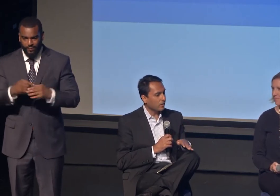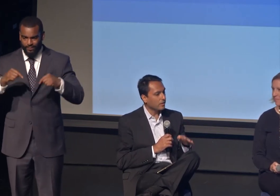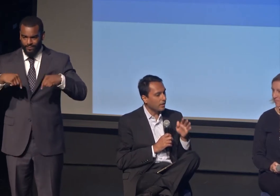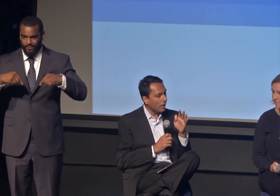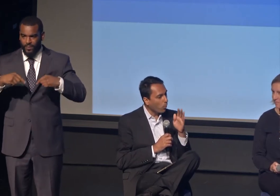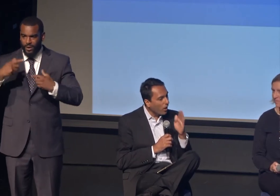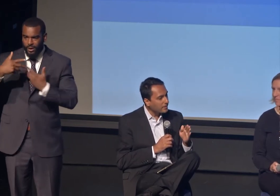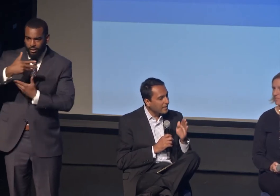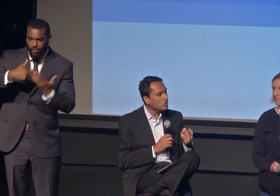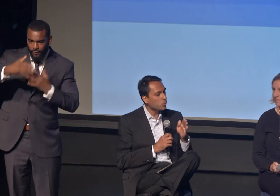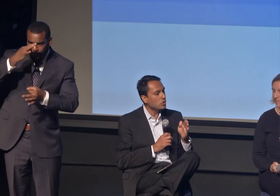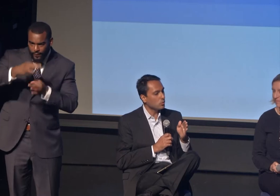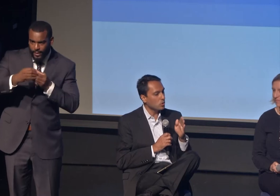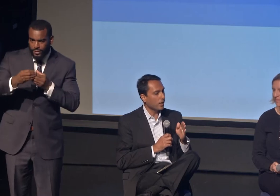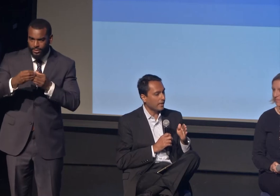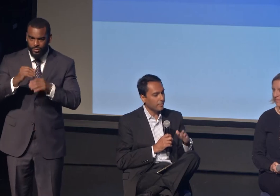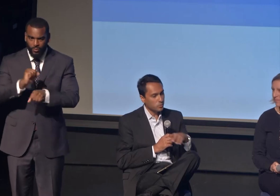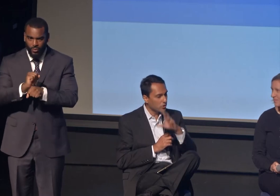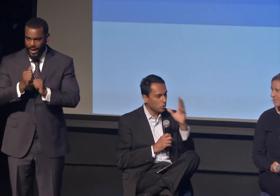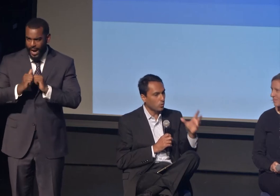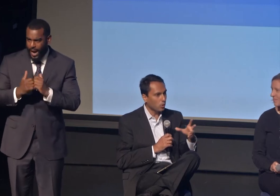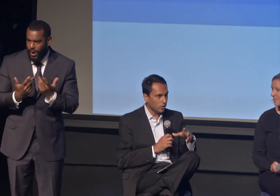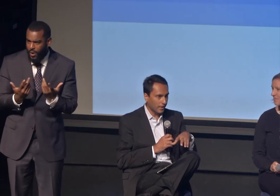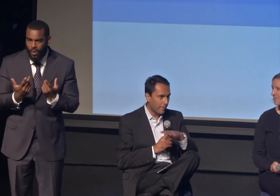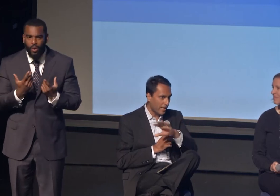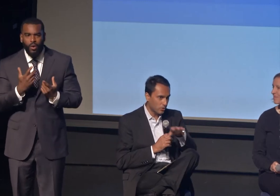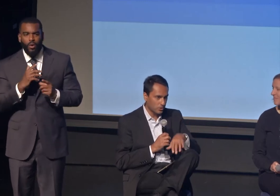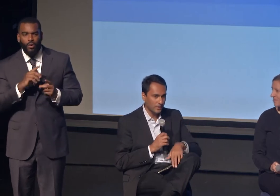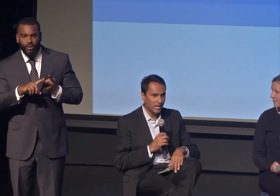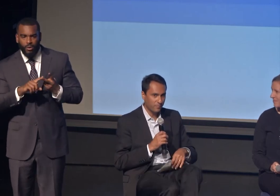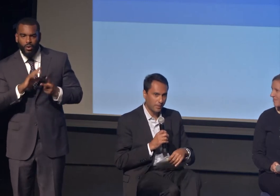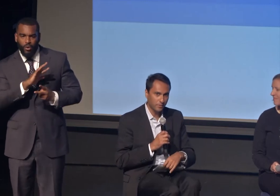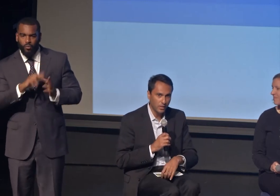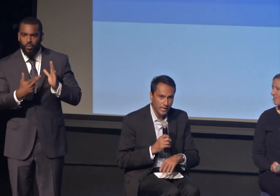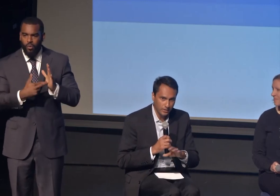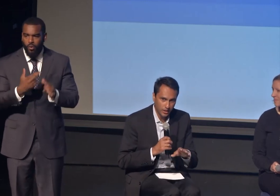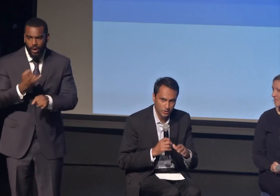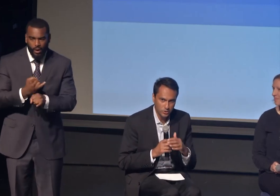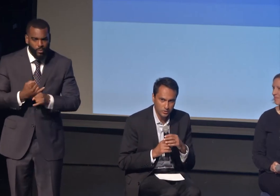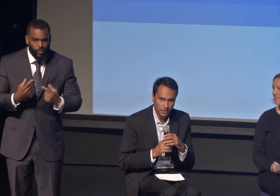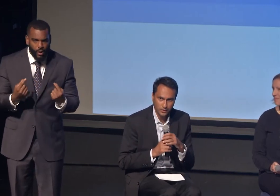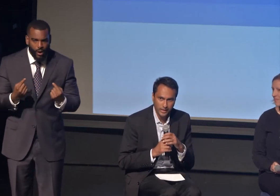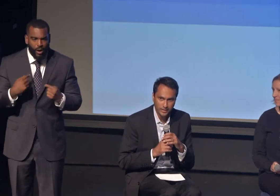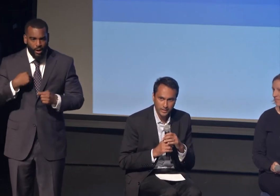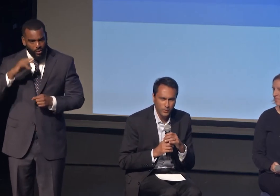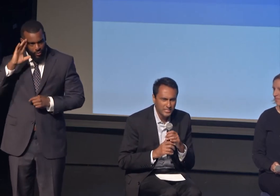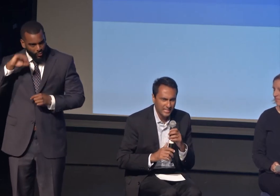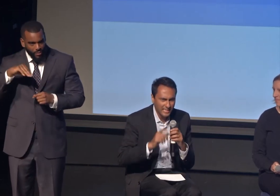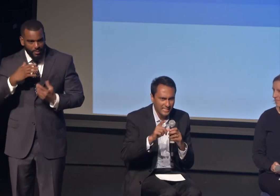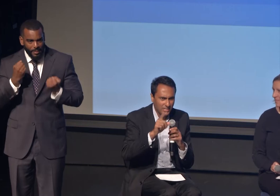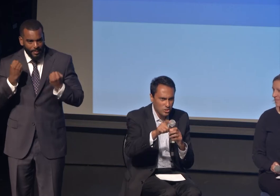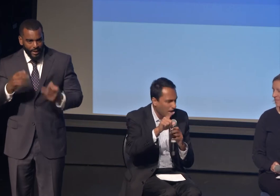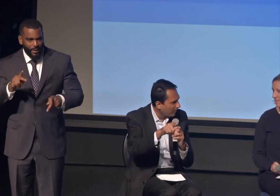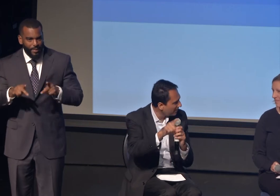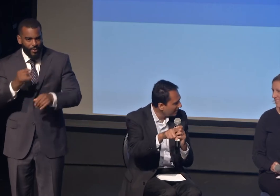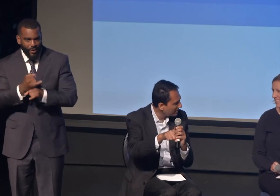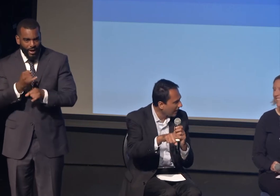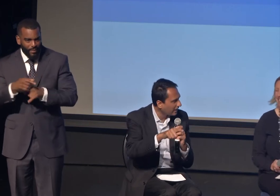and what, tell us what you do on campus? What does your role look like? There's a lot of people that are like "wait a second, I can get a job in this?